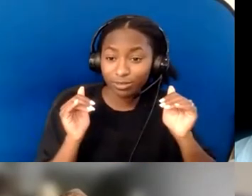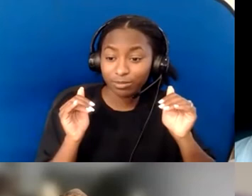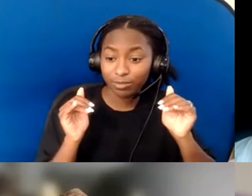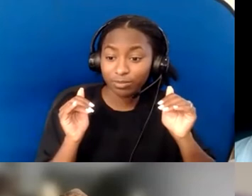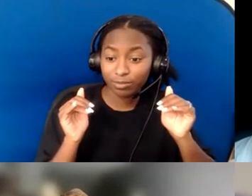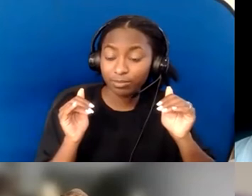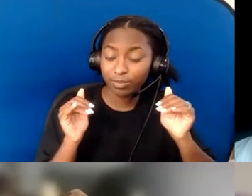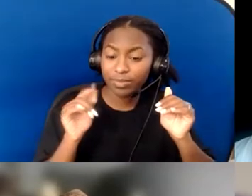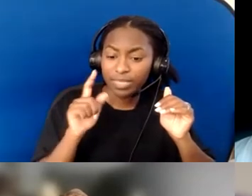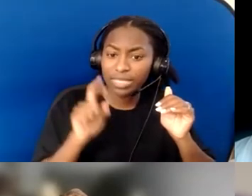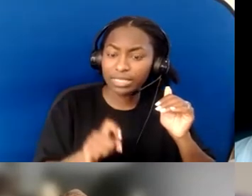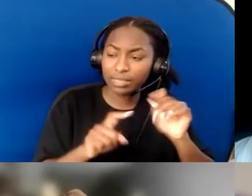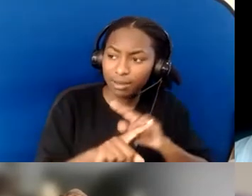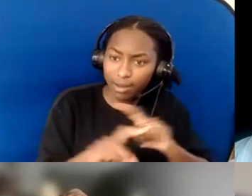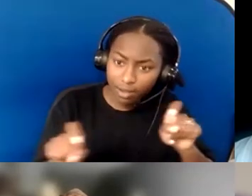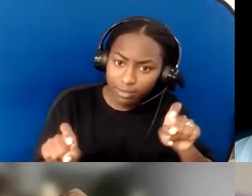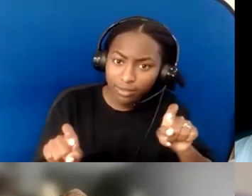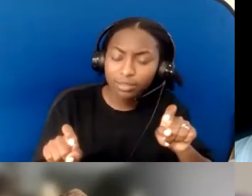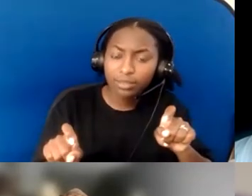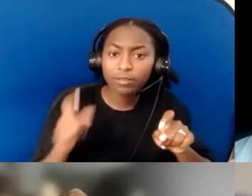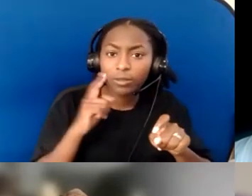asking for what you need and doing it together.